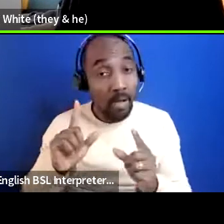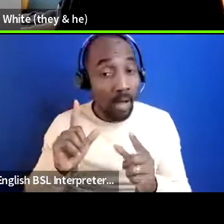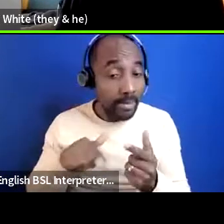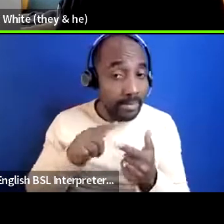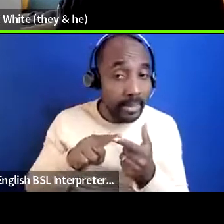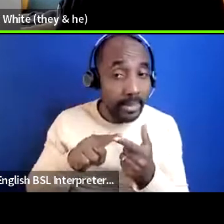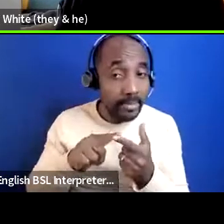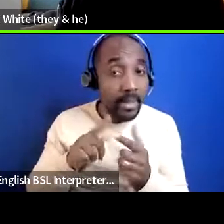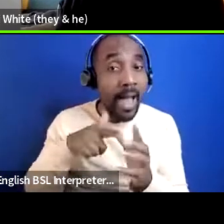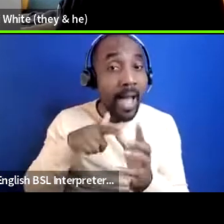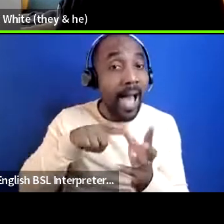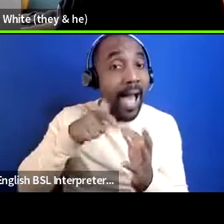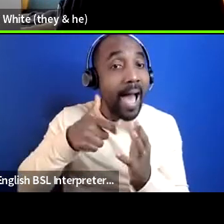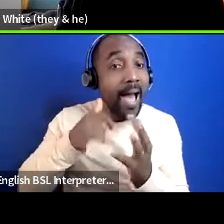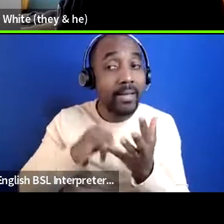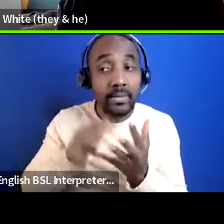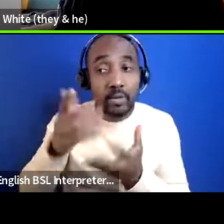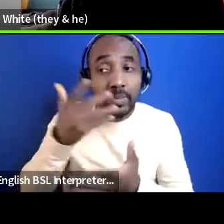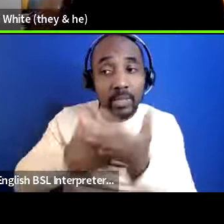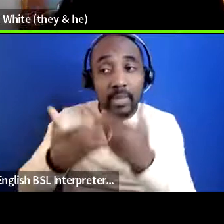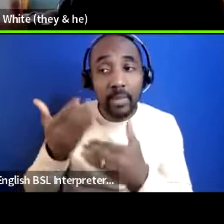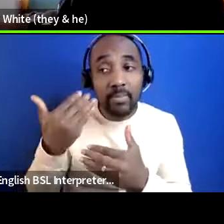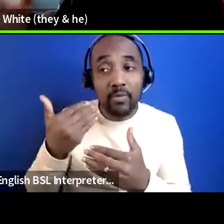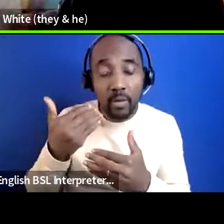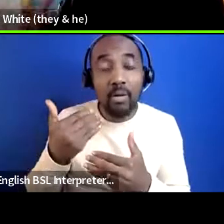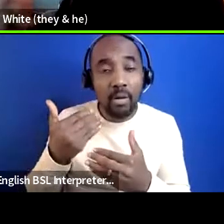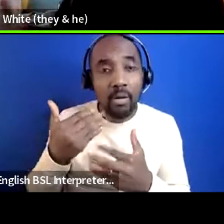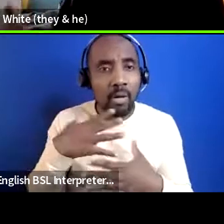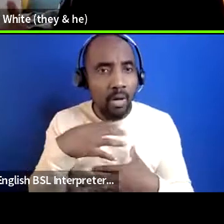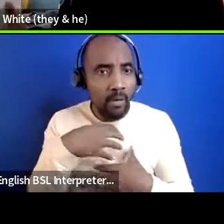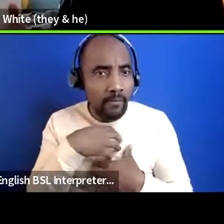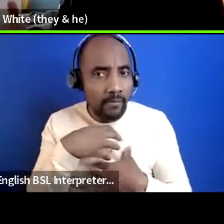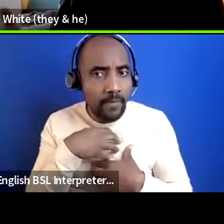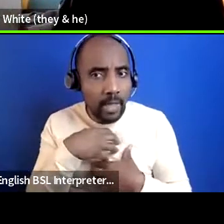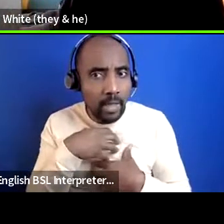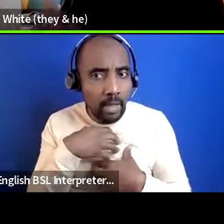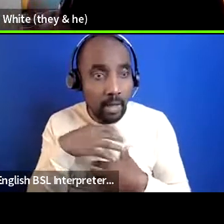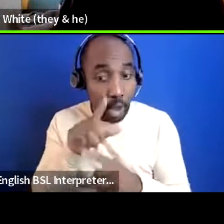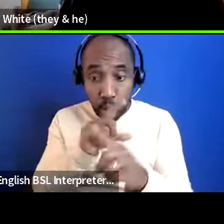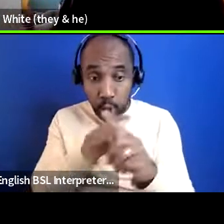about that fear of not wanting to say exploit a community that you're working with in that that